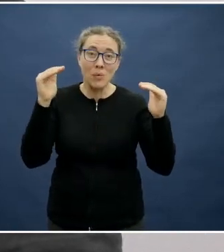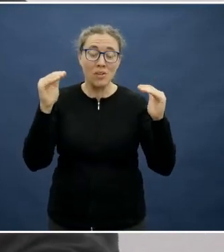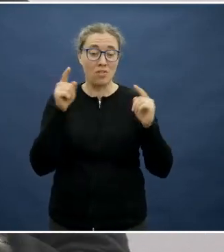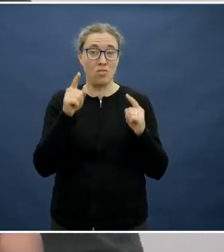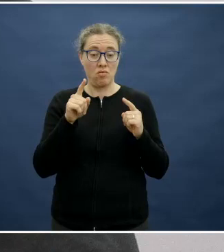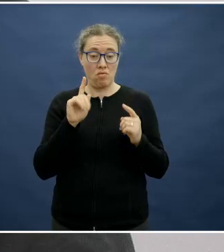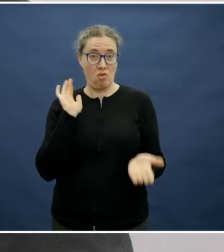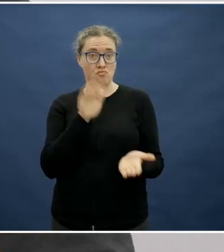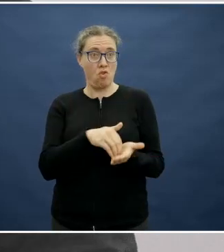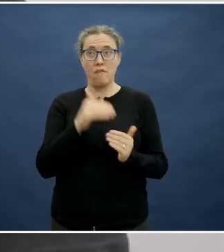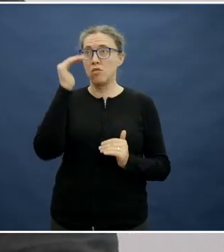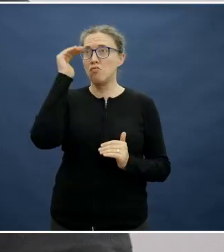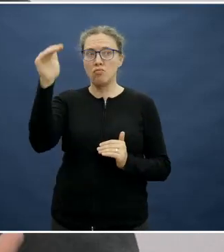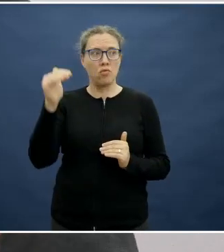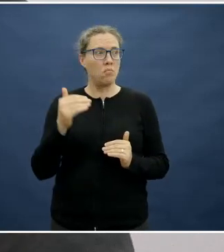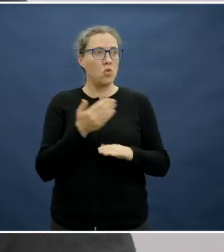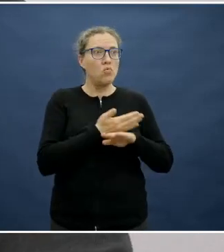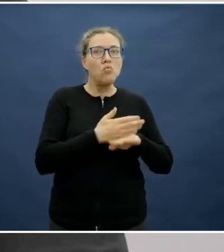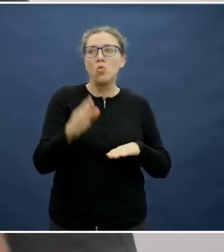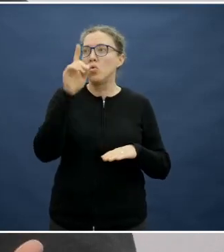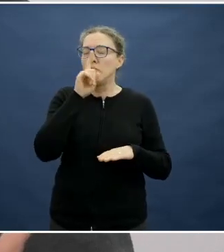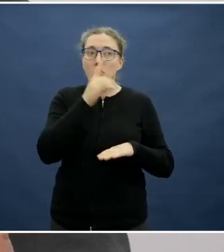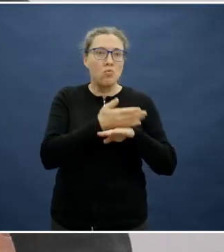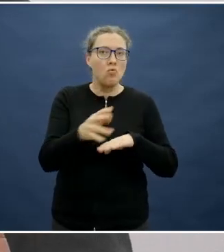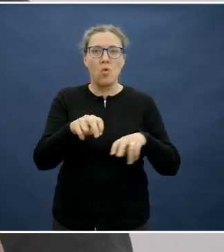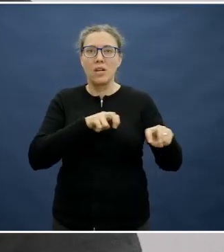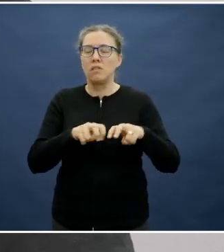have never met before, whatever it might be, it can be a confronting situation.